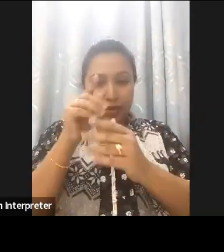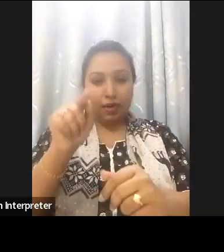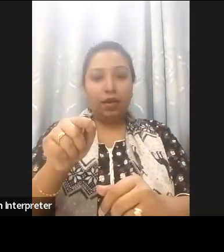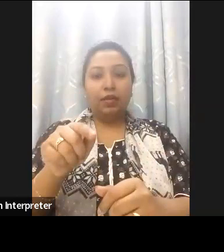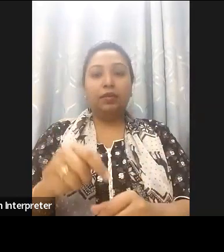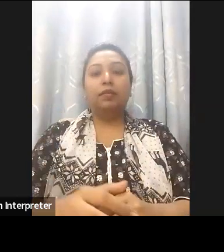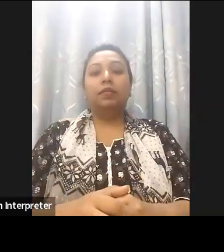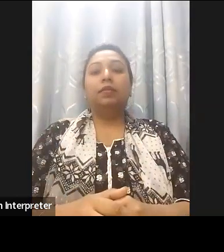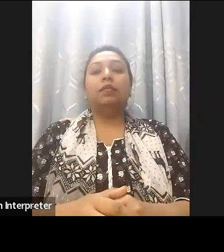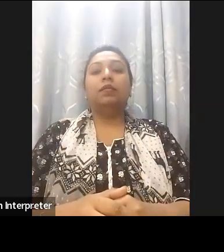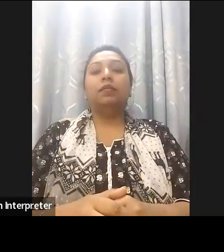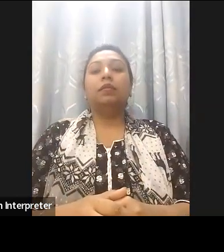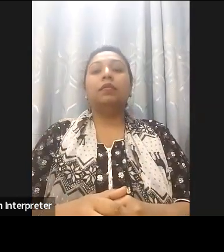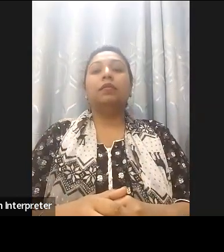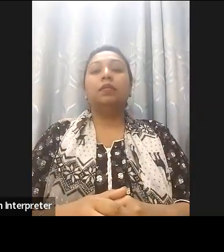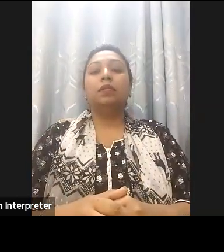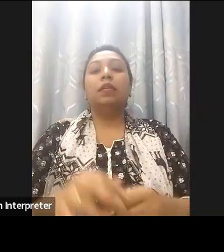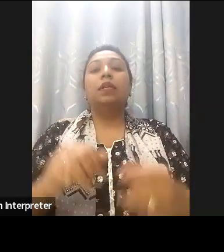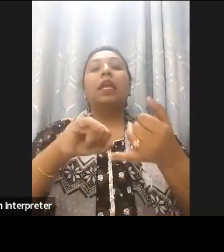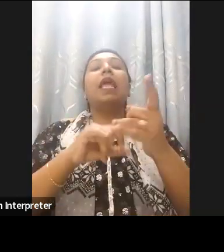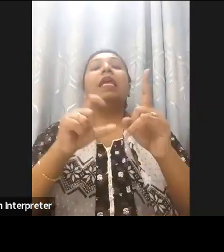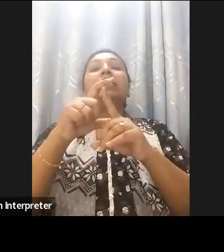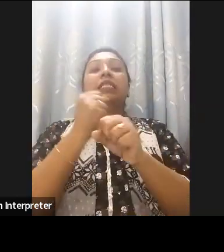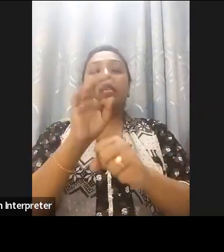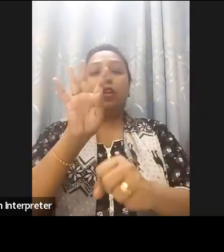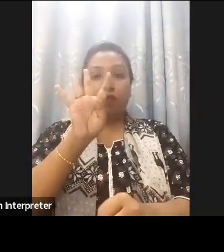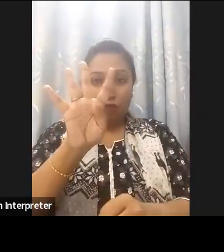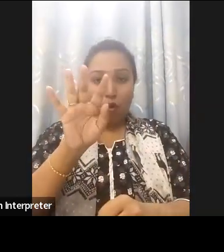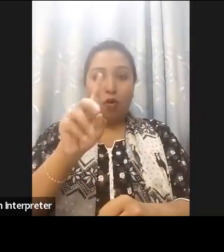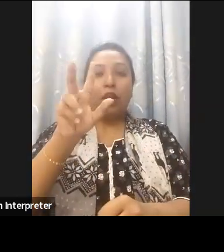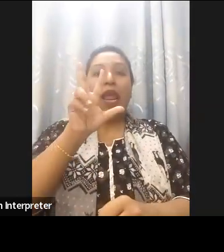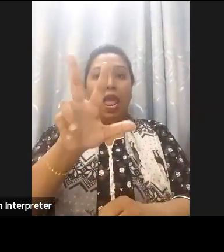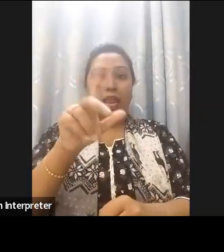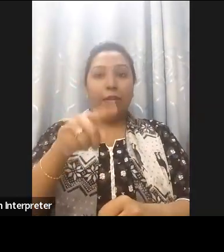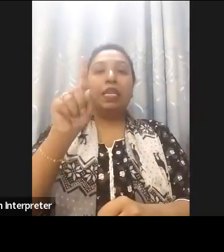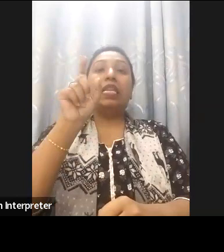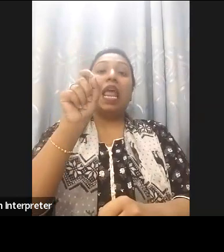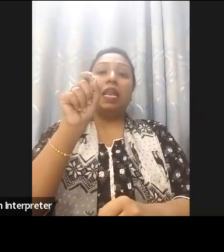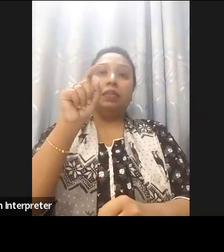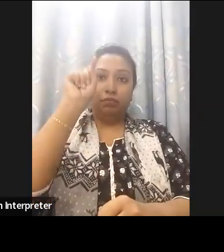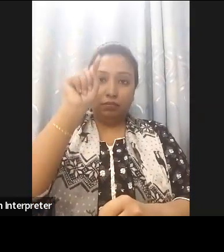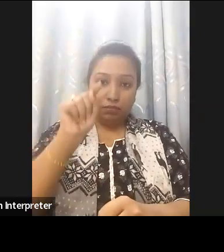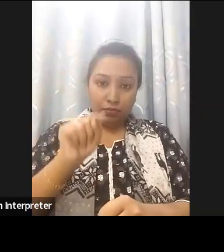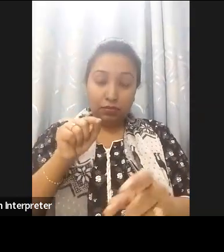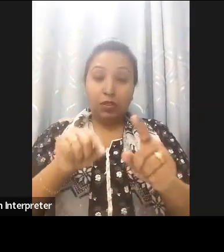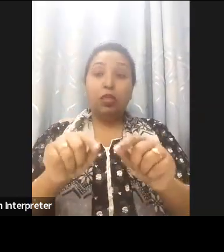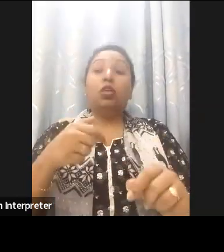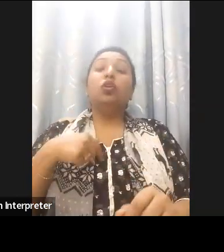Development Goals particularly SDG4 8 10 11 and 17 which prioritize equal participation and rights